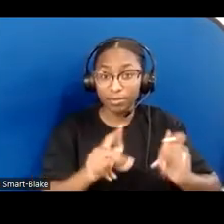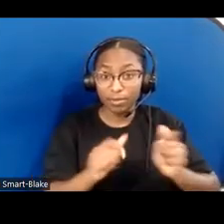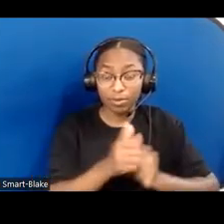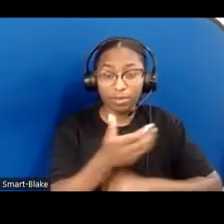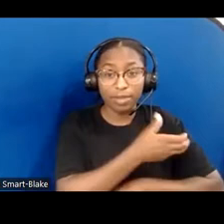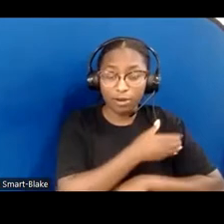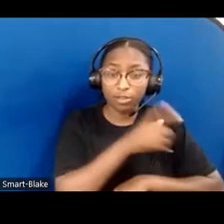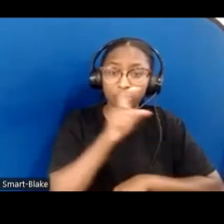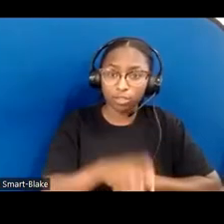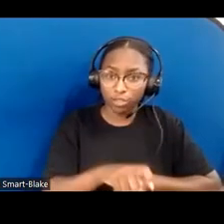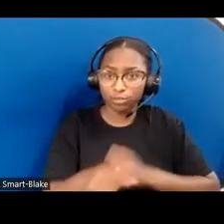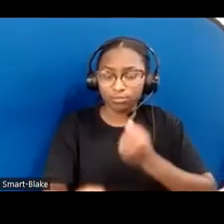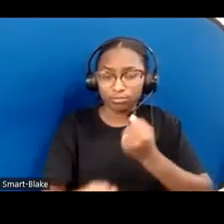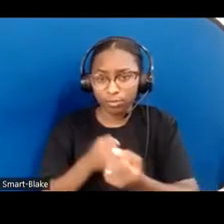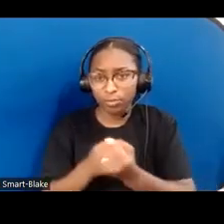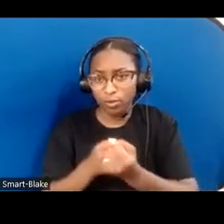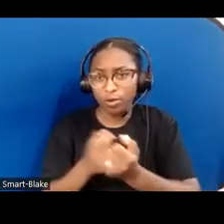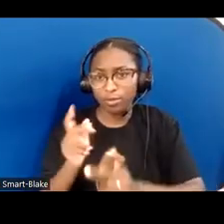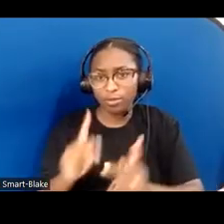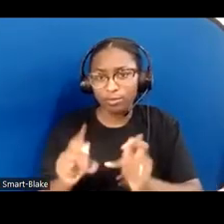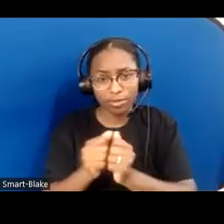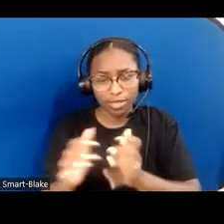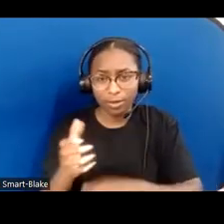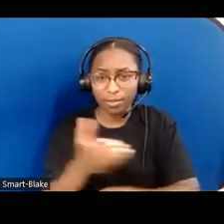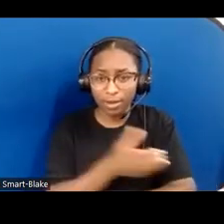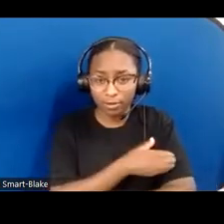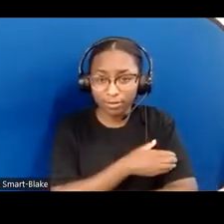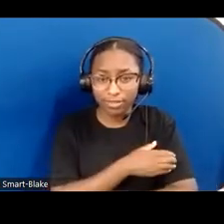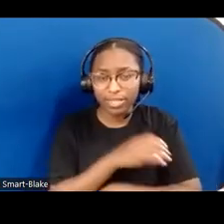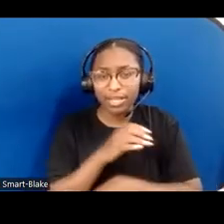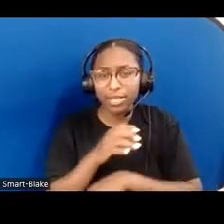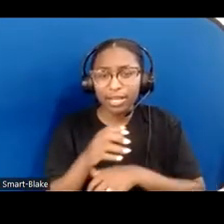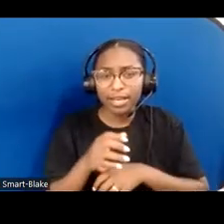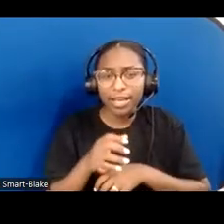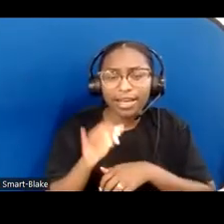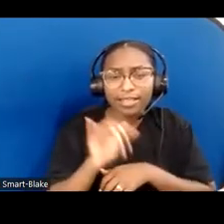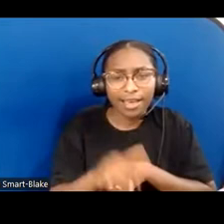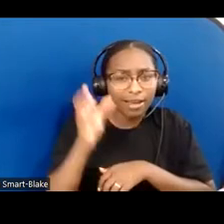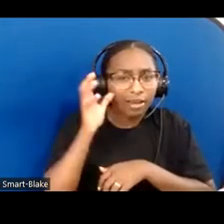This can be expressed as typically abled or neurotypical "saviors" who come in to "fix" things